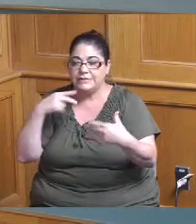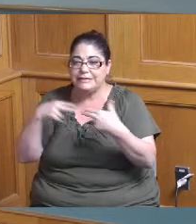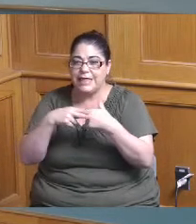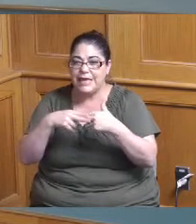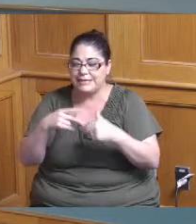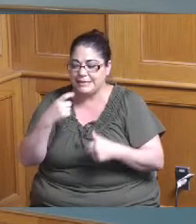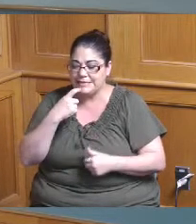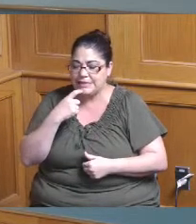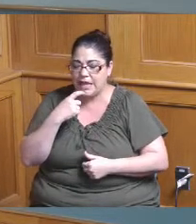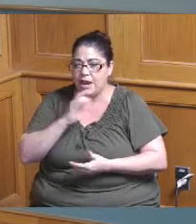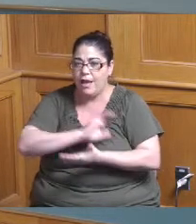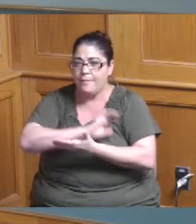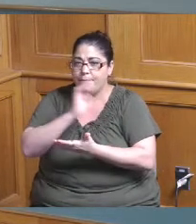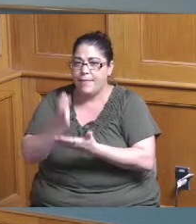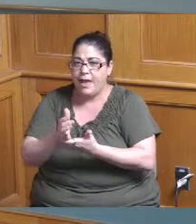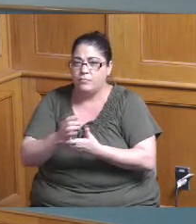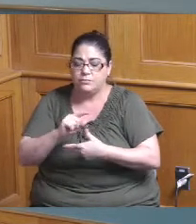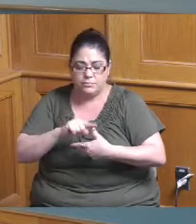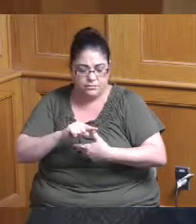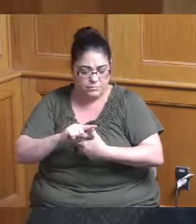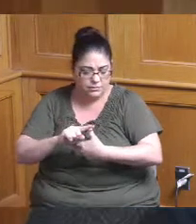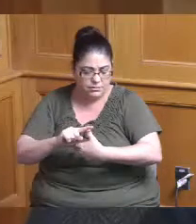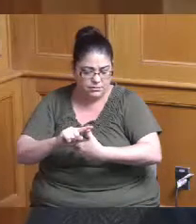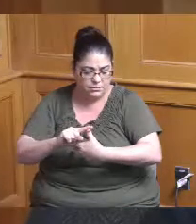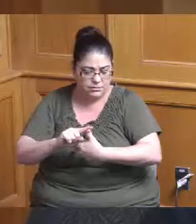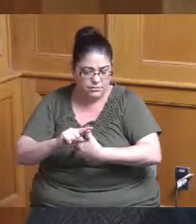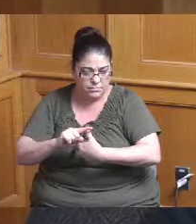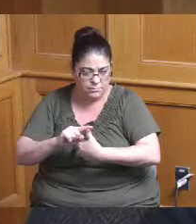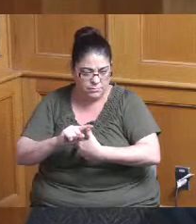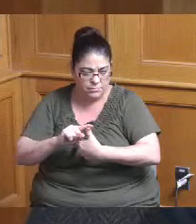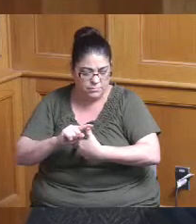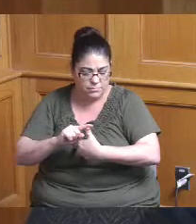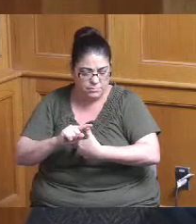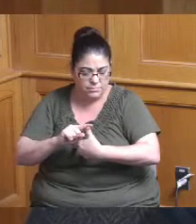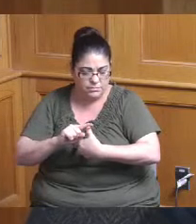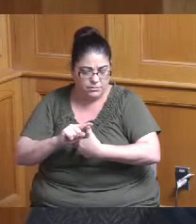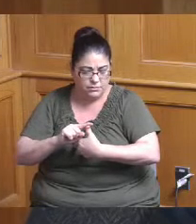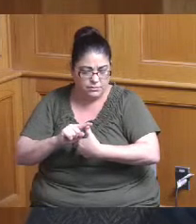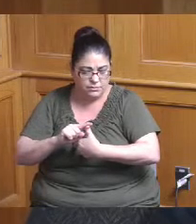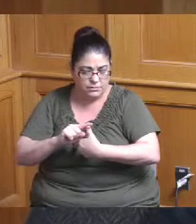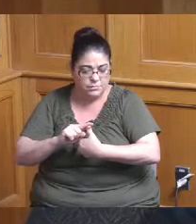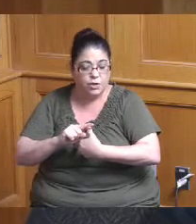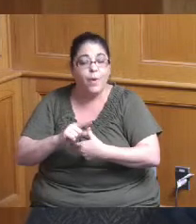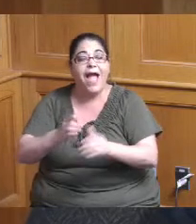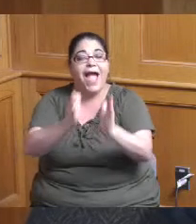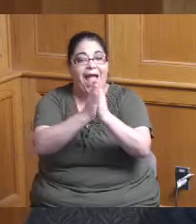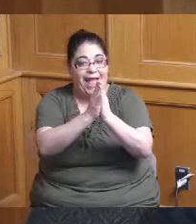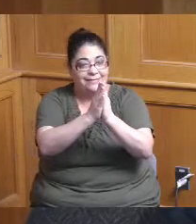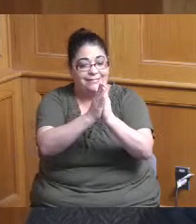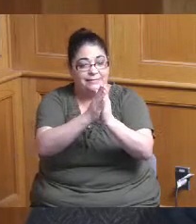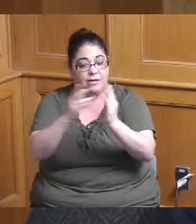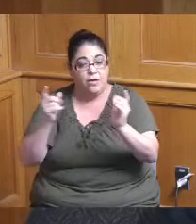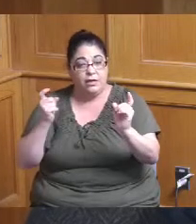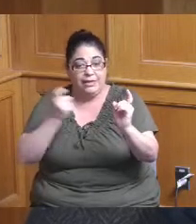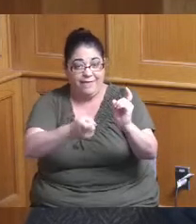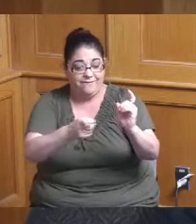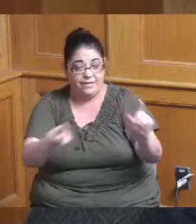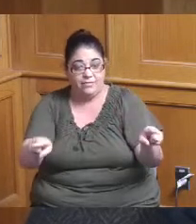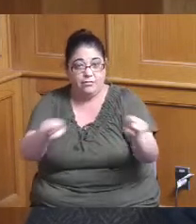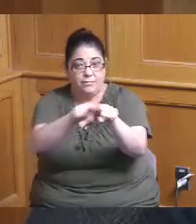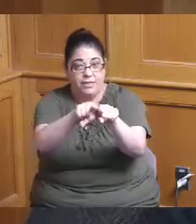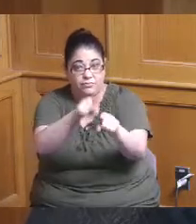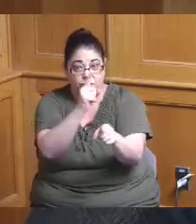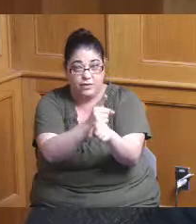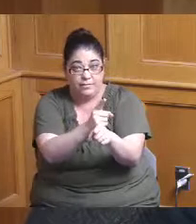requested were the amounts given is that right for these projects correct for the for the three for